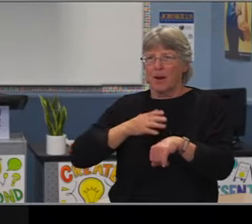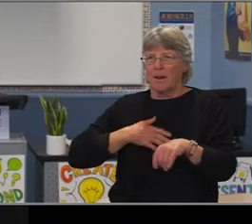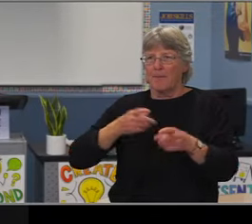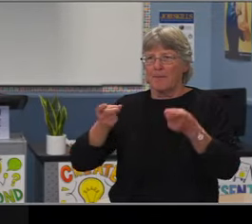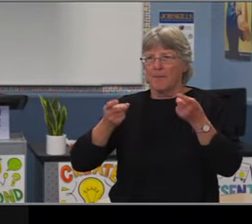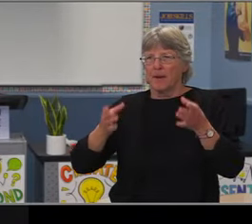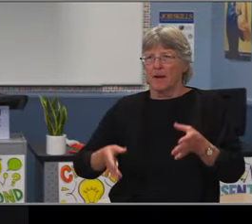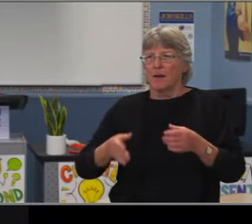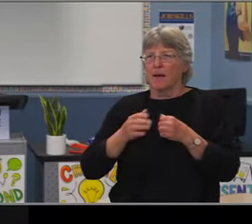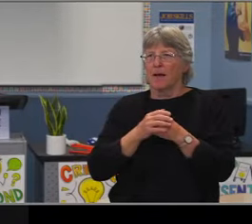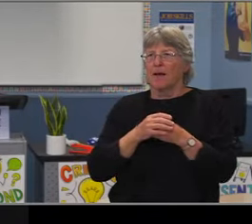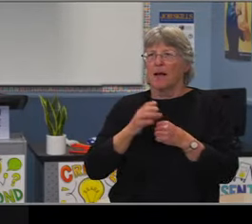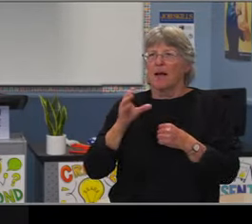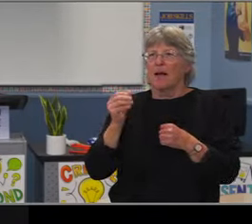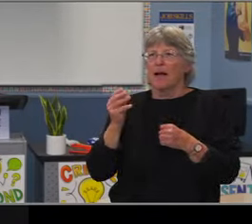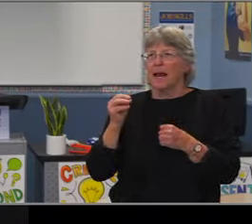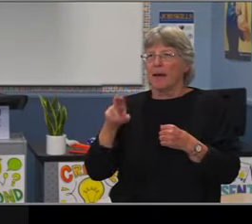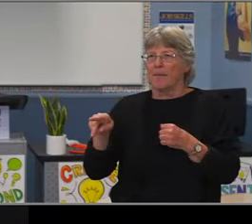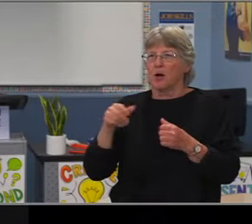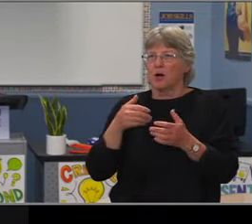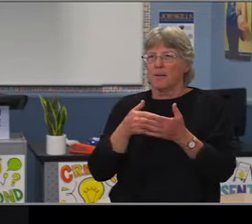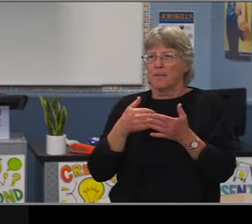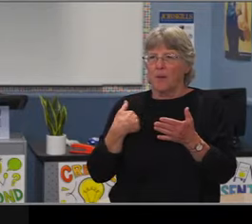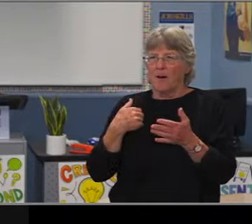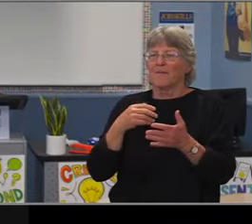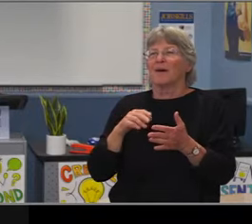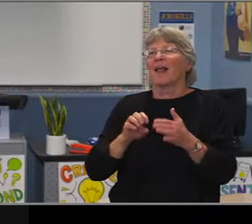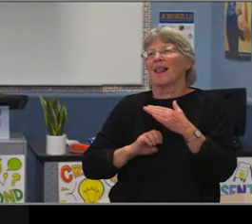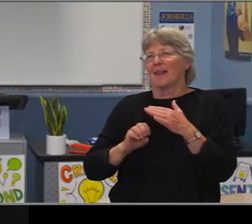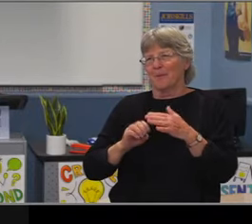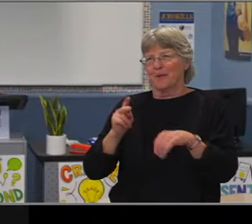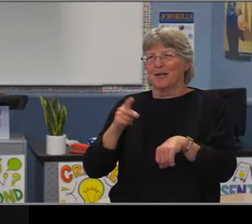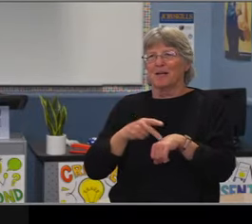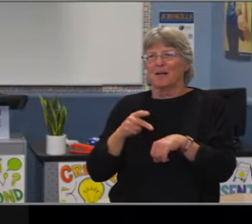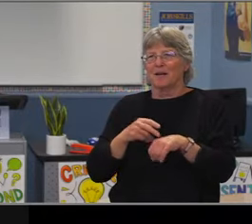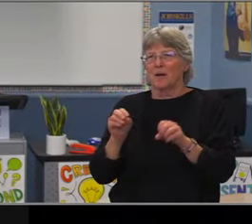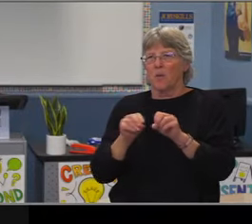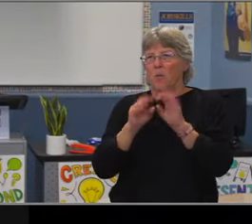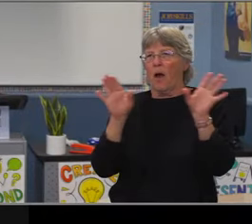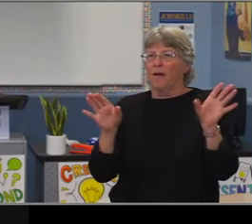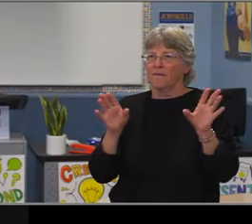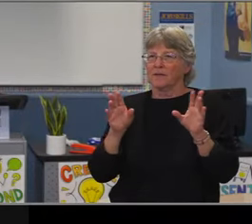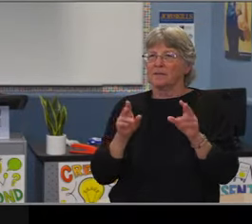space permits all the fifth graders who choose to attend to stay at their school if they choose